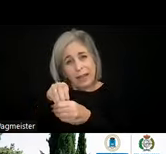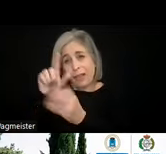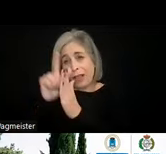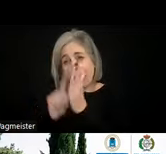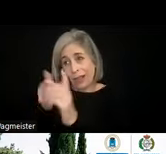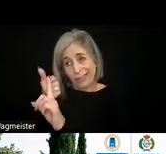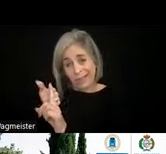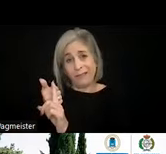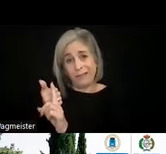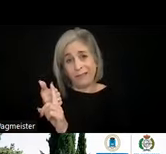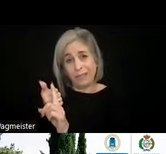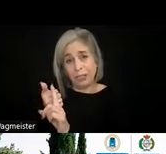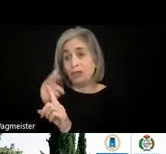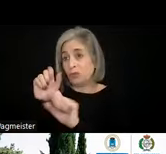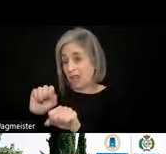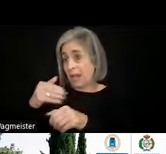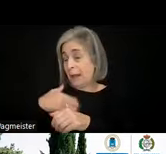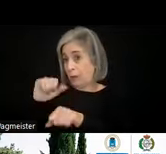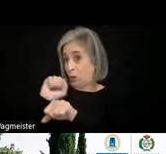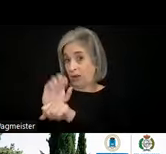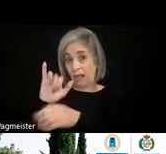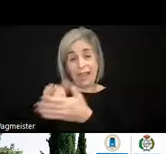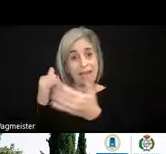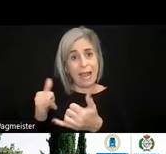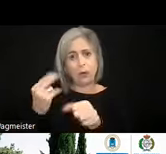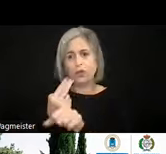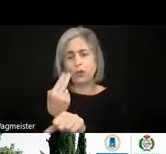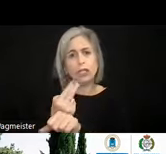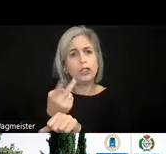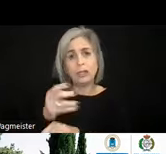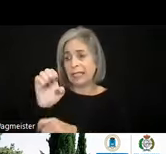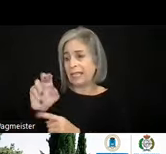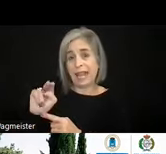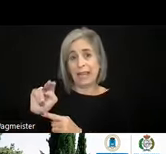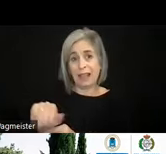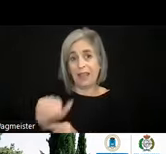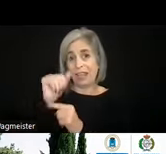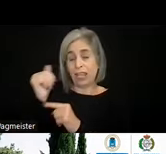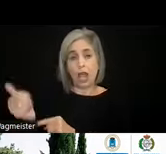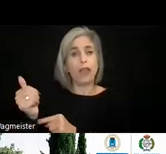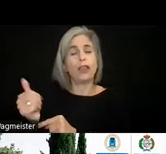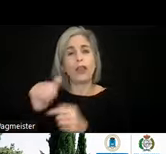can happily start working on it now. Of course, you can use the EN and the other, the three ENs